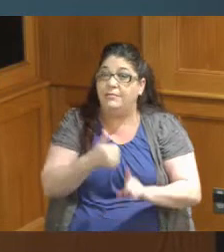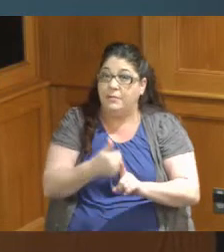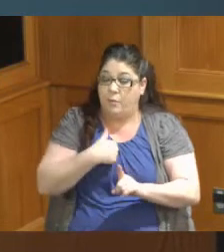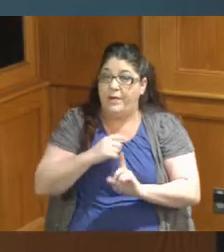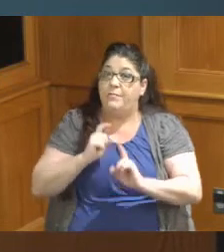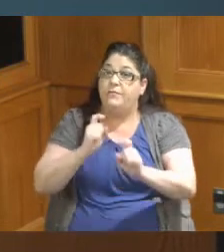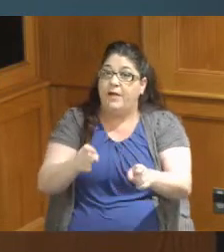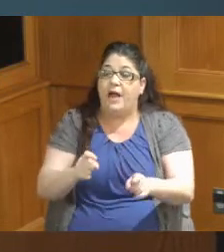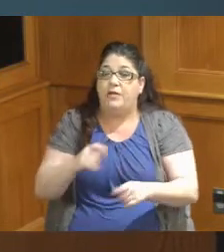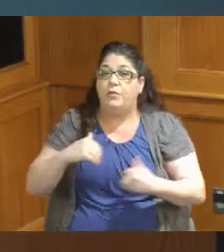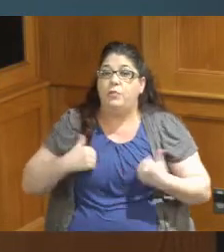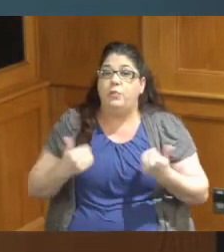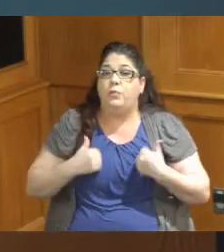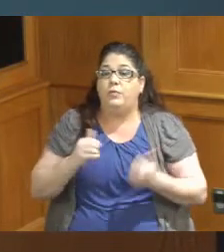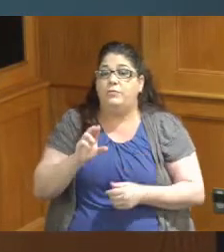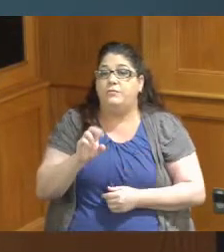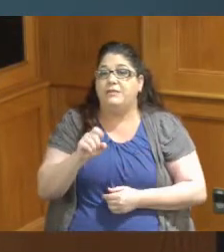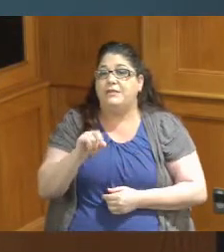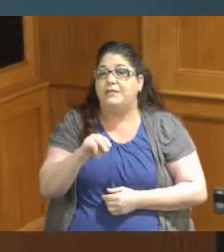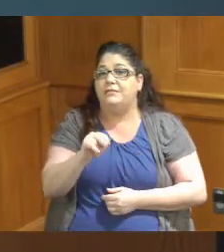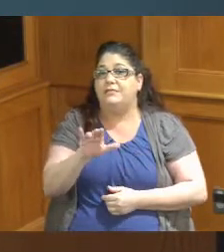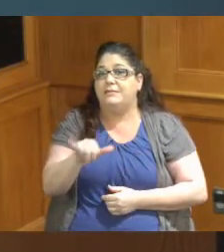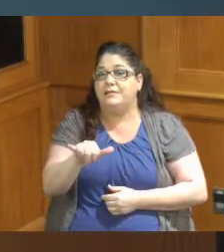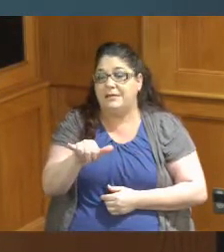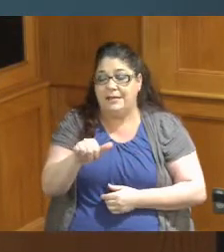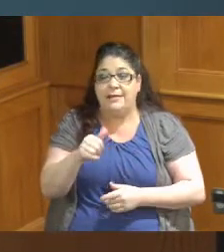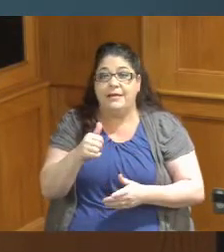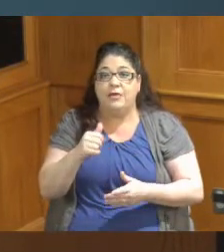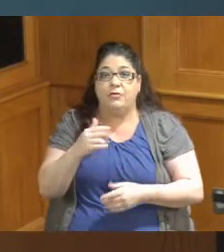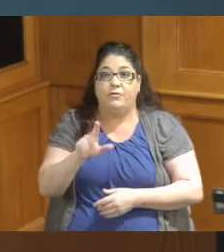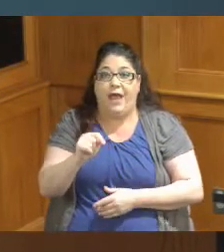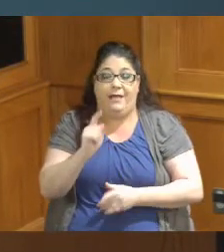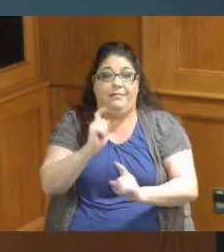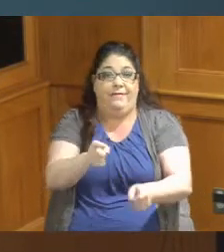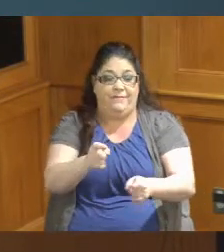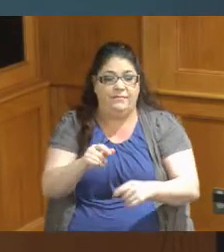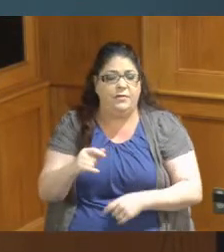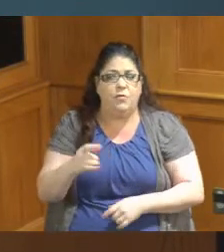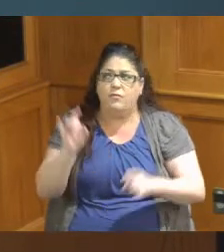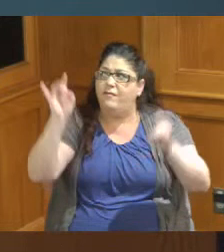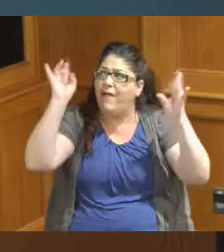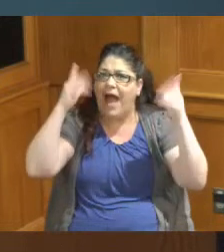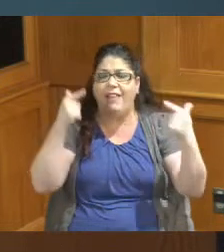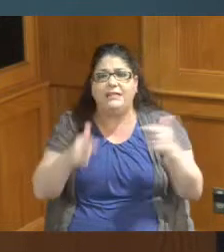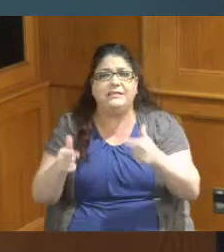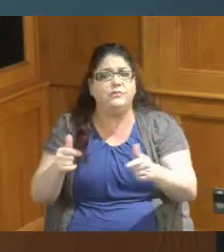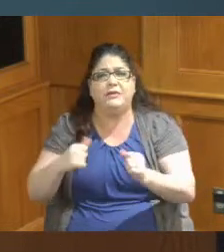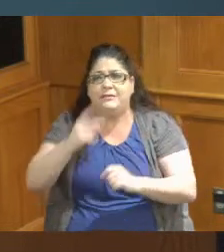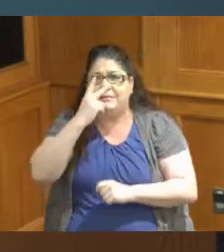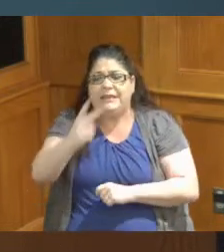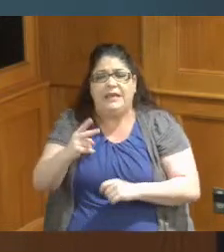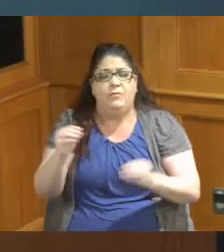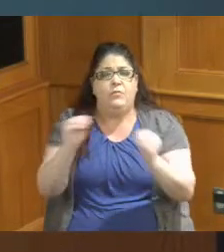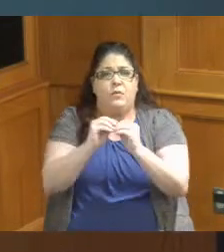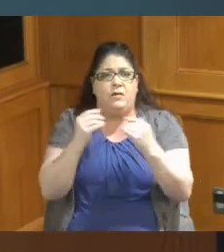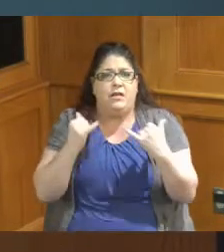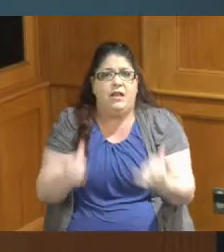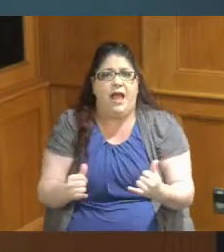them they also help our Youth and with all the violence that we're seeing increasing my message